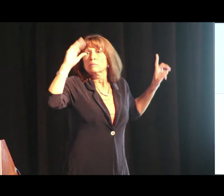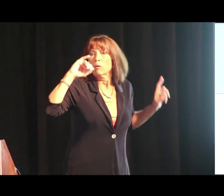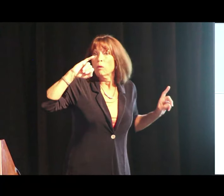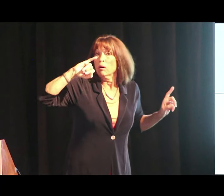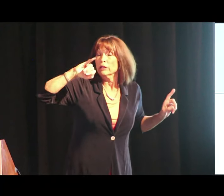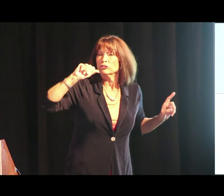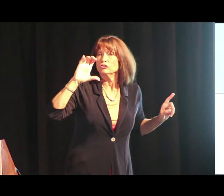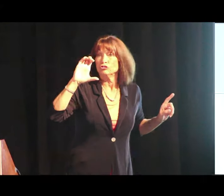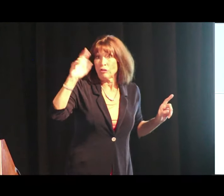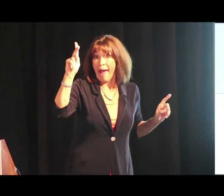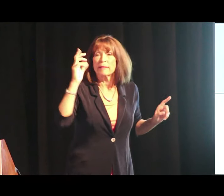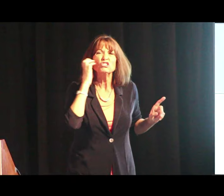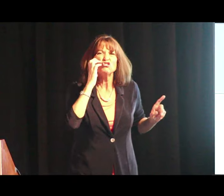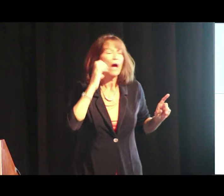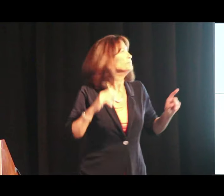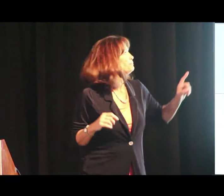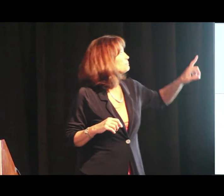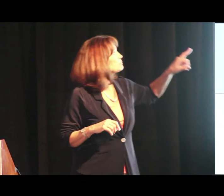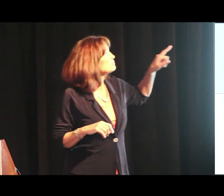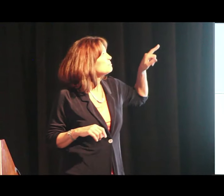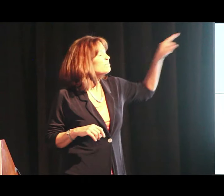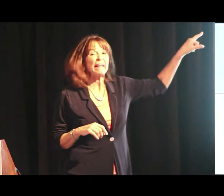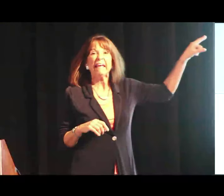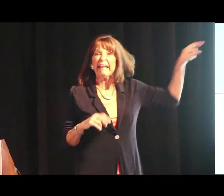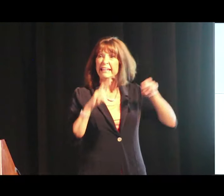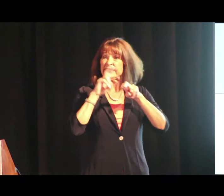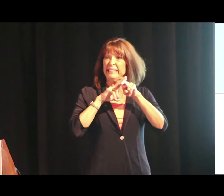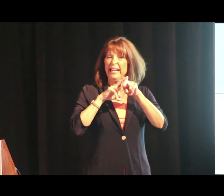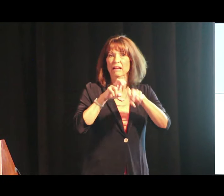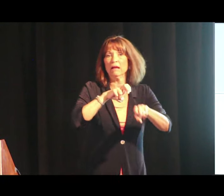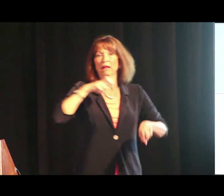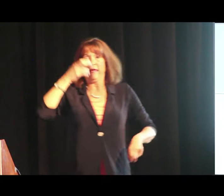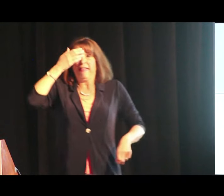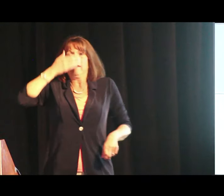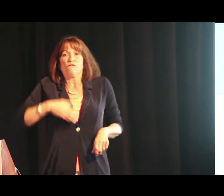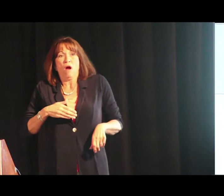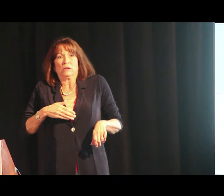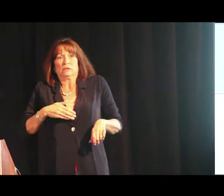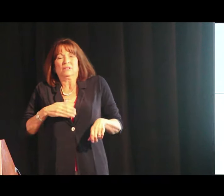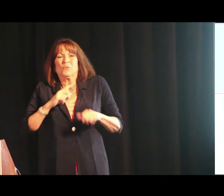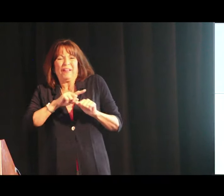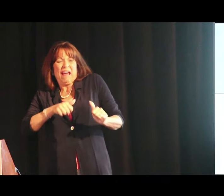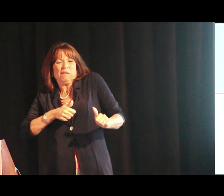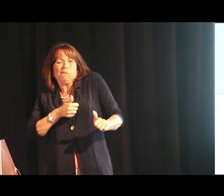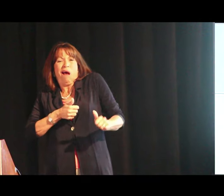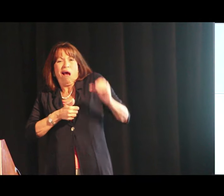So there's a boy, Jack, in that class, and he's sitting in the front,